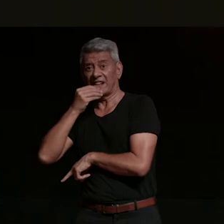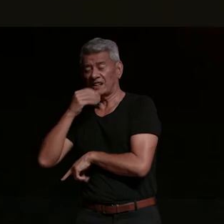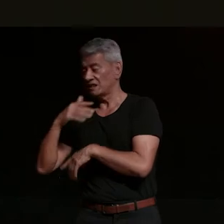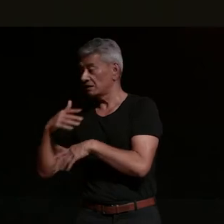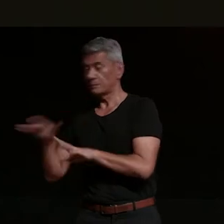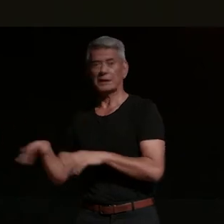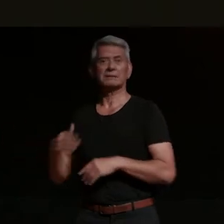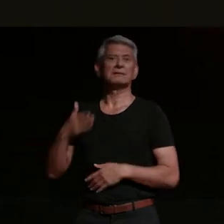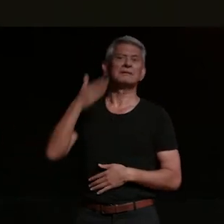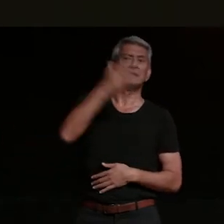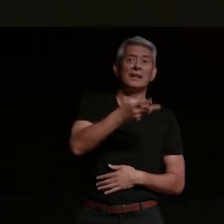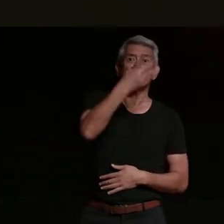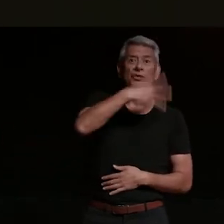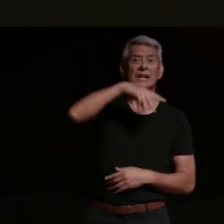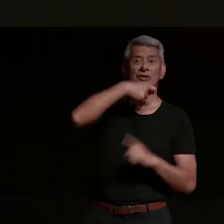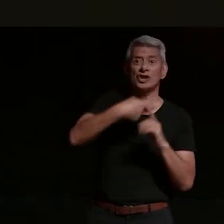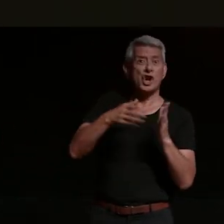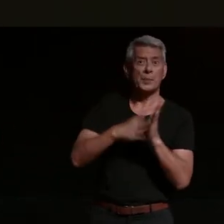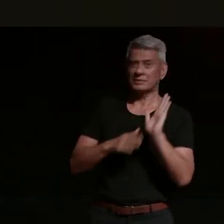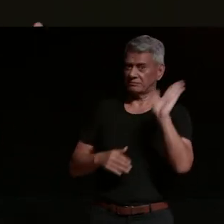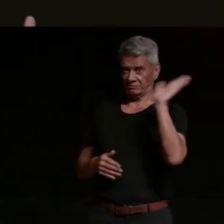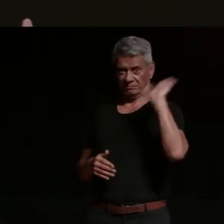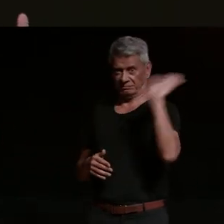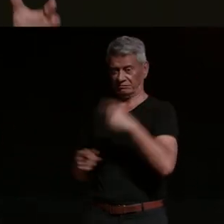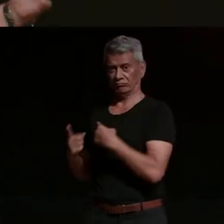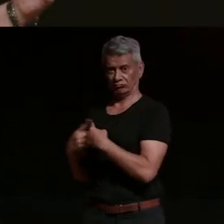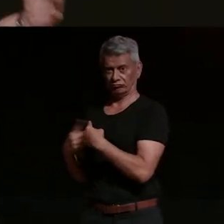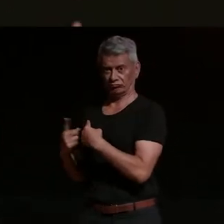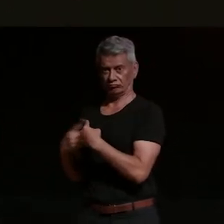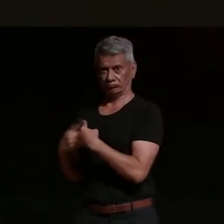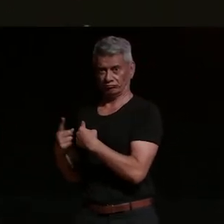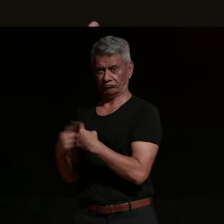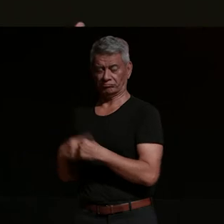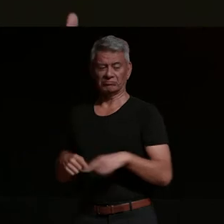maybe 300 k's away from your home and then there's motorcyclists that are just completely [ __ ] nuts